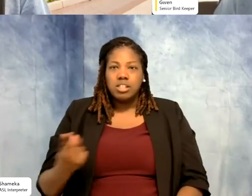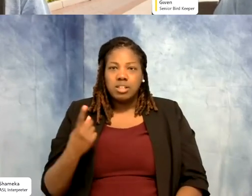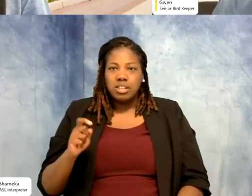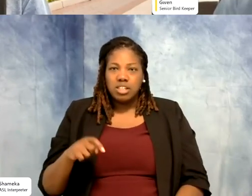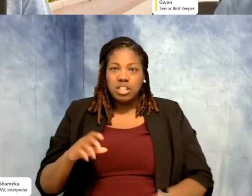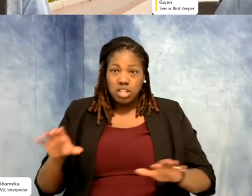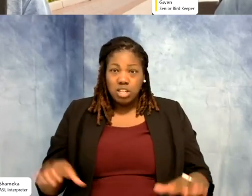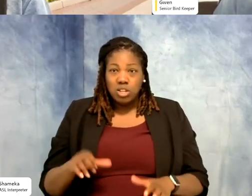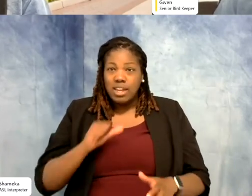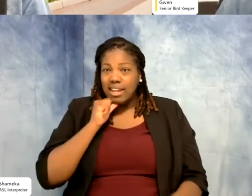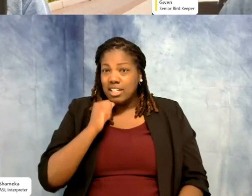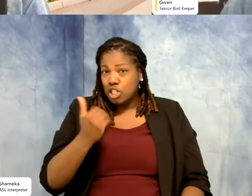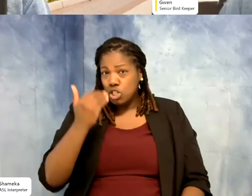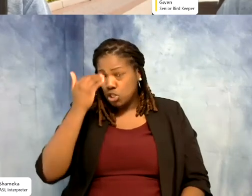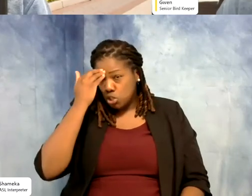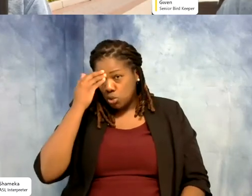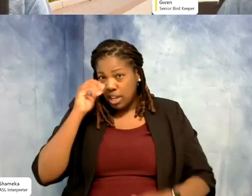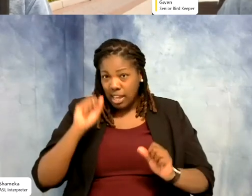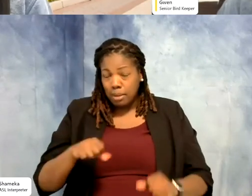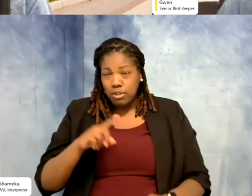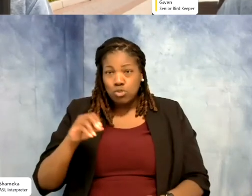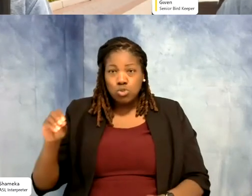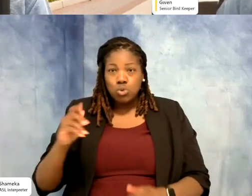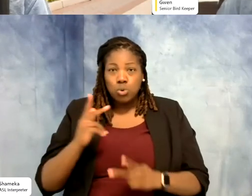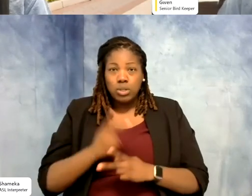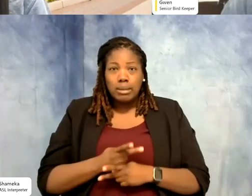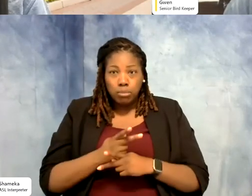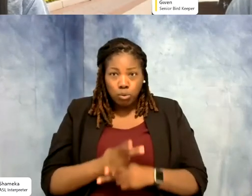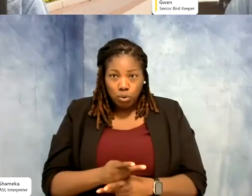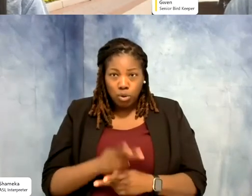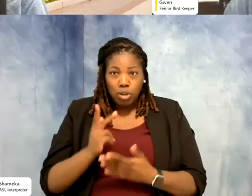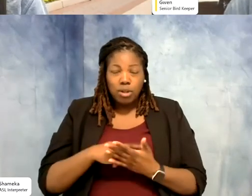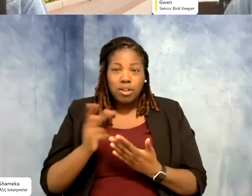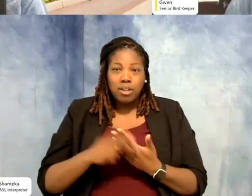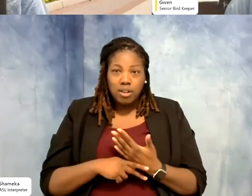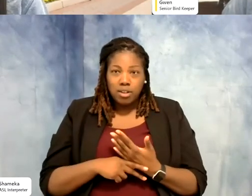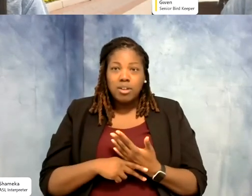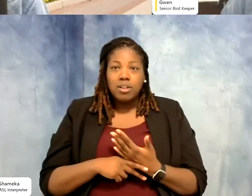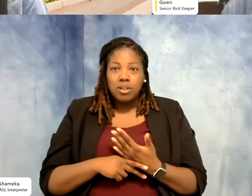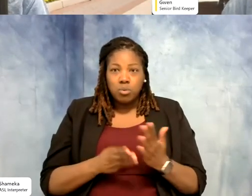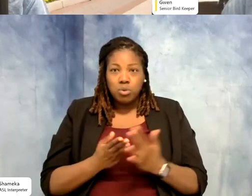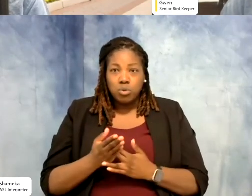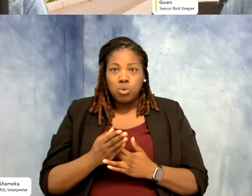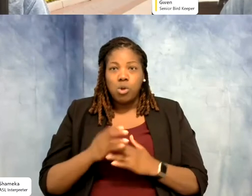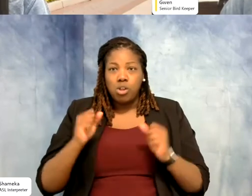idea that I could be a zookeeper. So the program I went through was awesome. National Zoo was awesome.